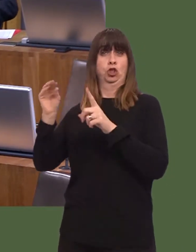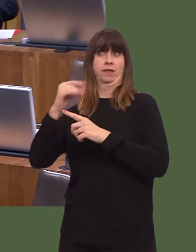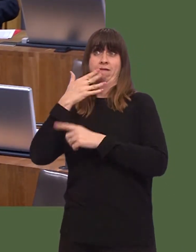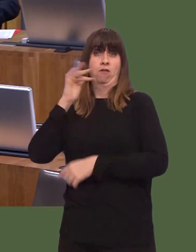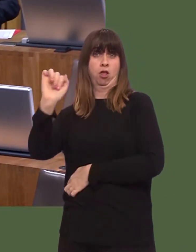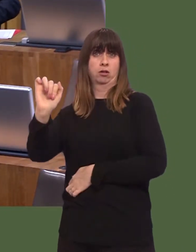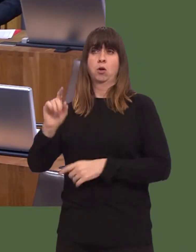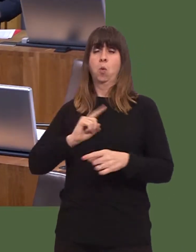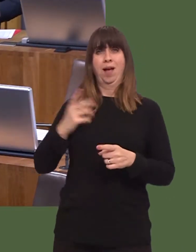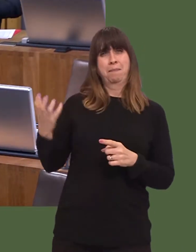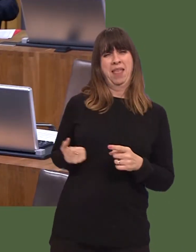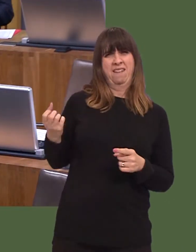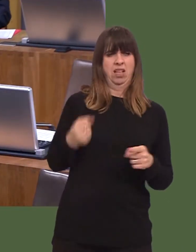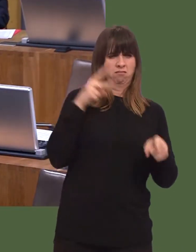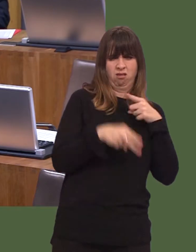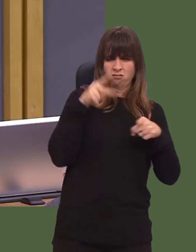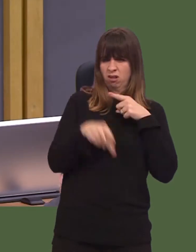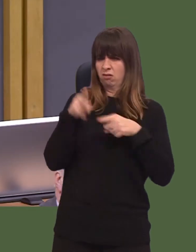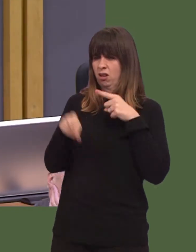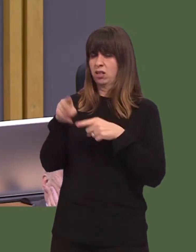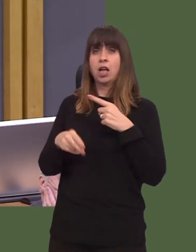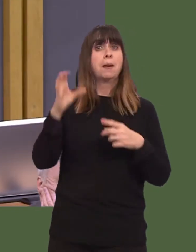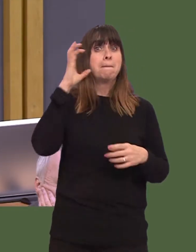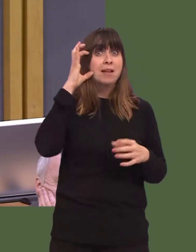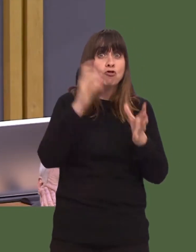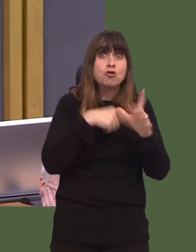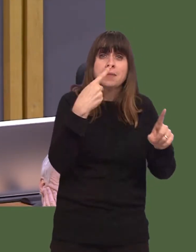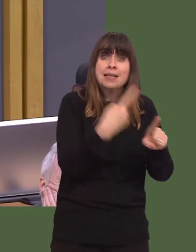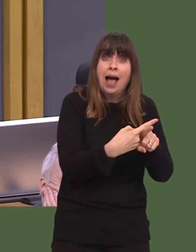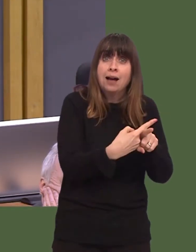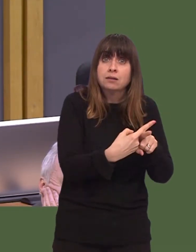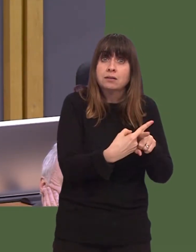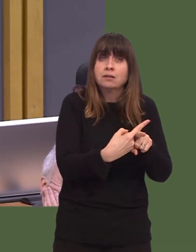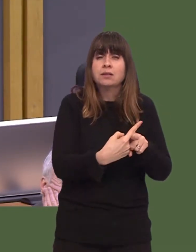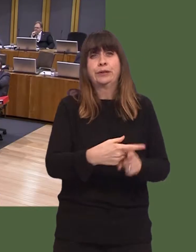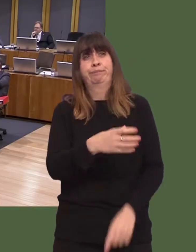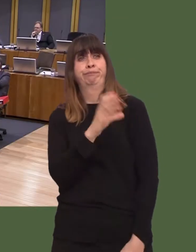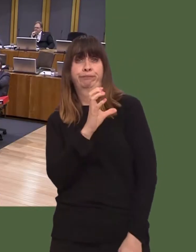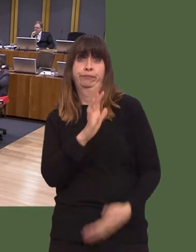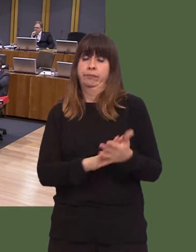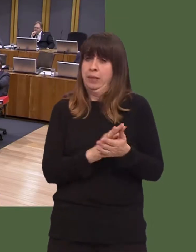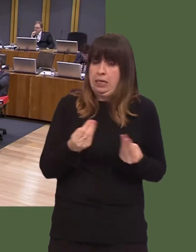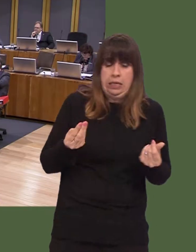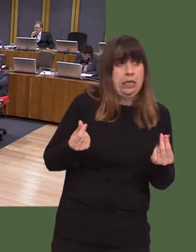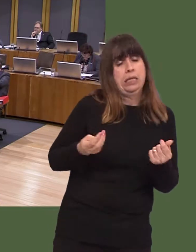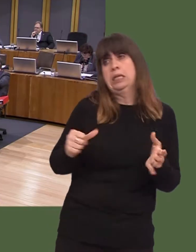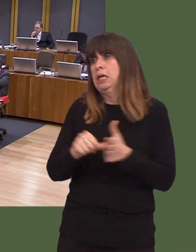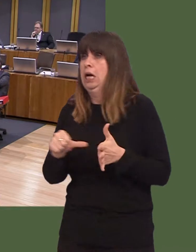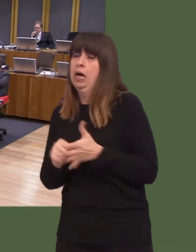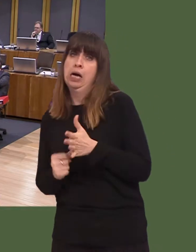The hammering that people have through the bedroom taxó[Interruption.] Yes, itís true to say that we look to use legislation and other means in order to look